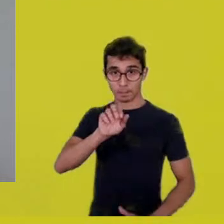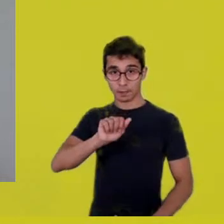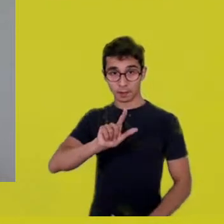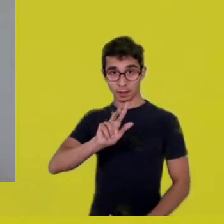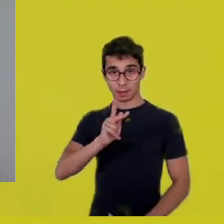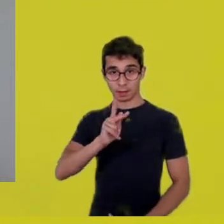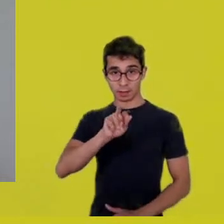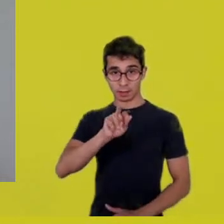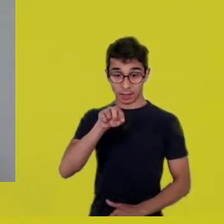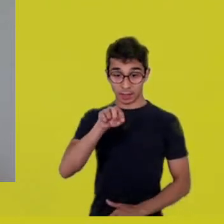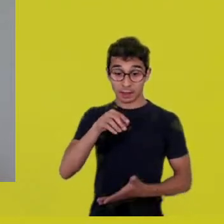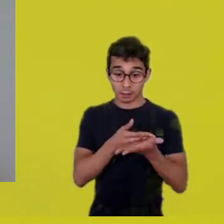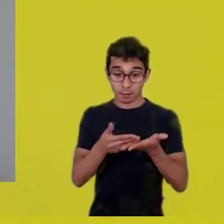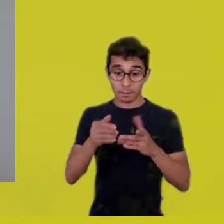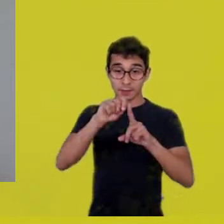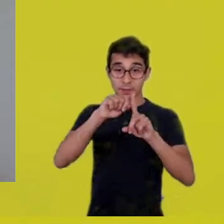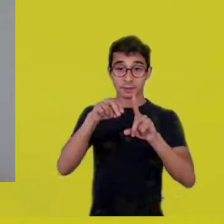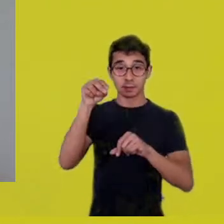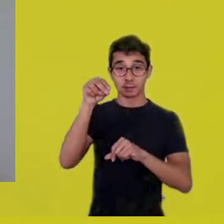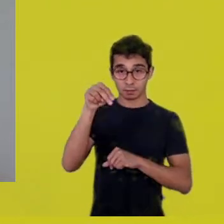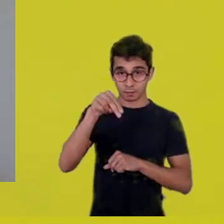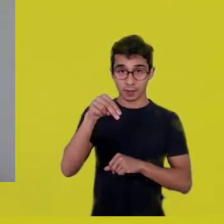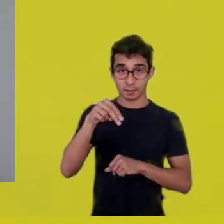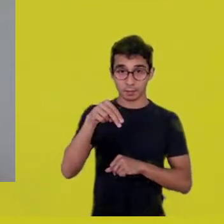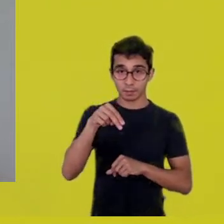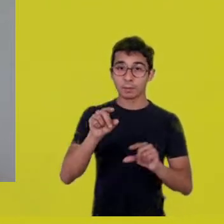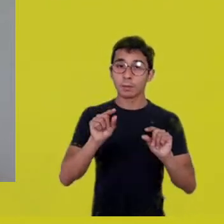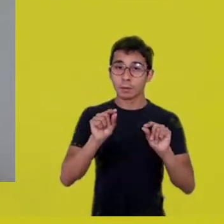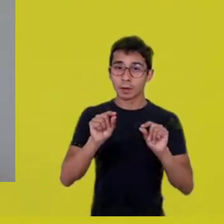really a proper theater laboratory